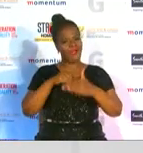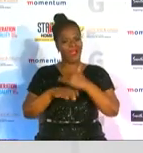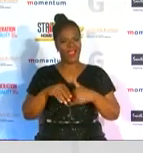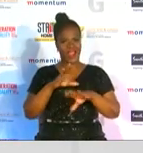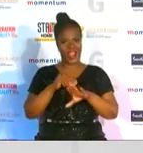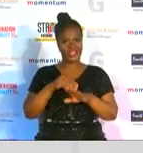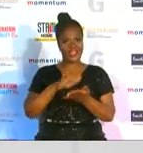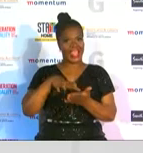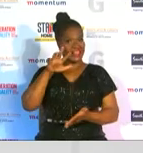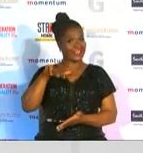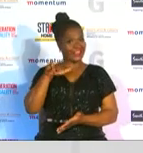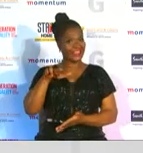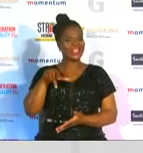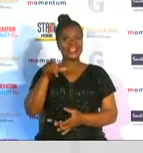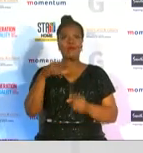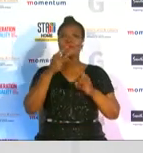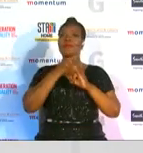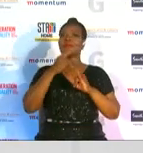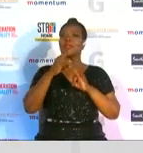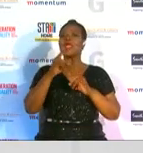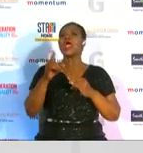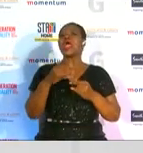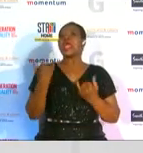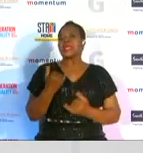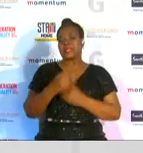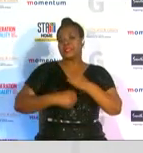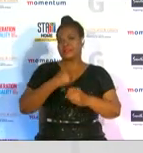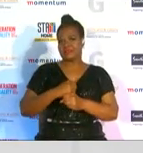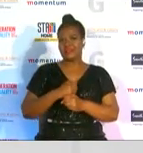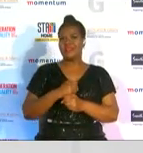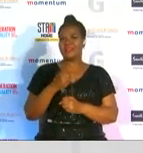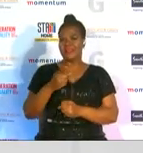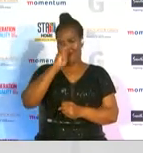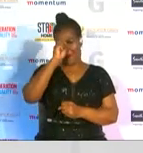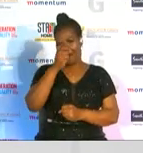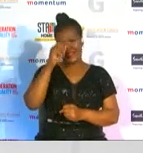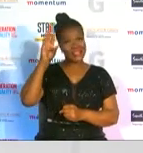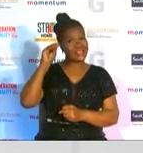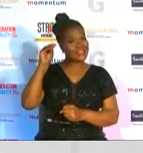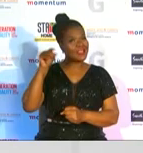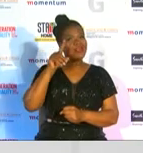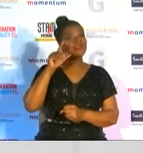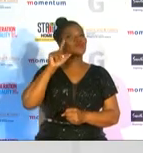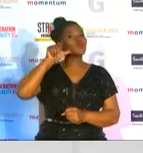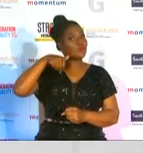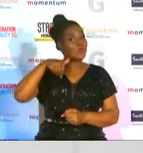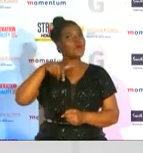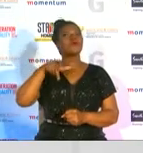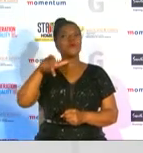who has excelled in the year under review it honors the stars of tomorrow to inspire them to spotting greatness the